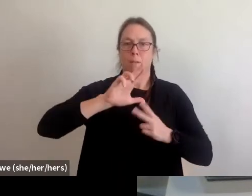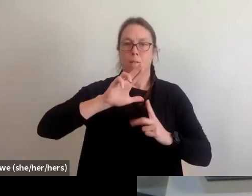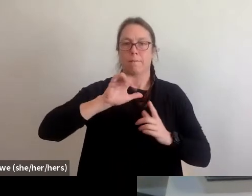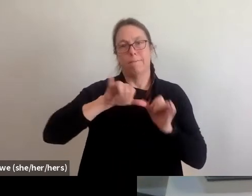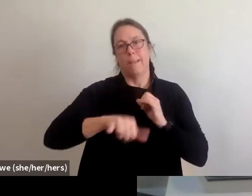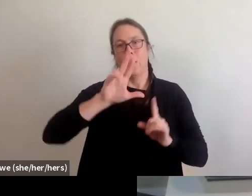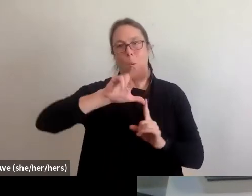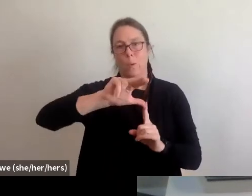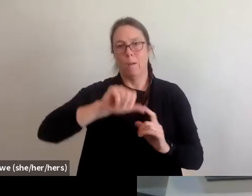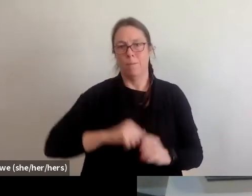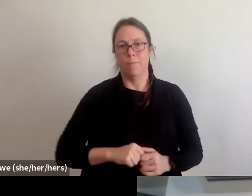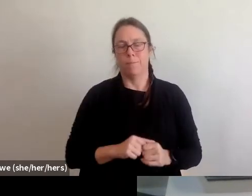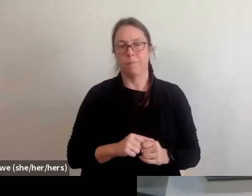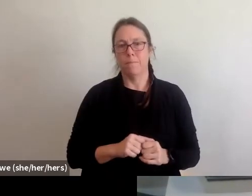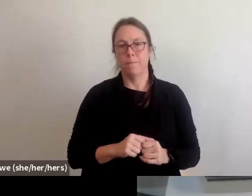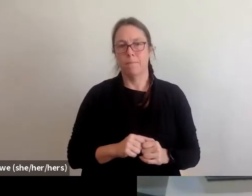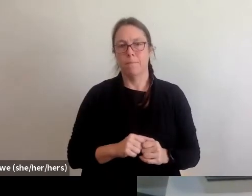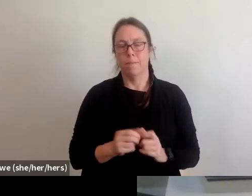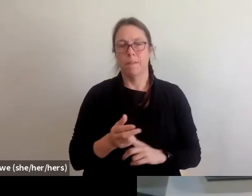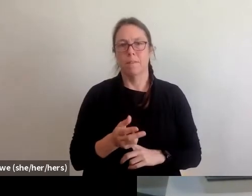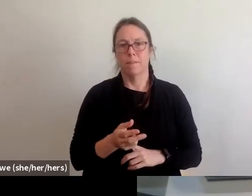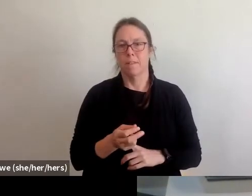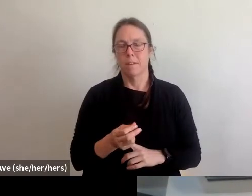And I did wanna note just for folks